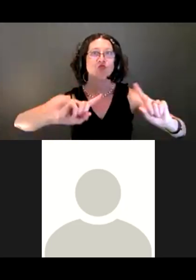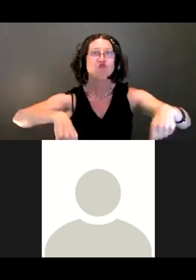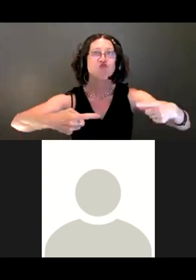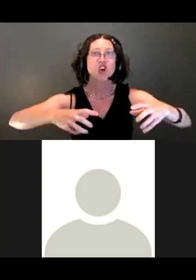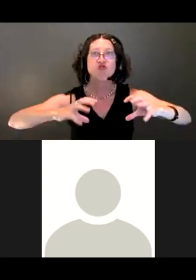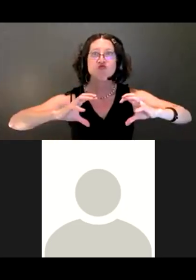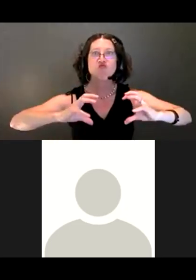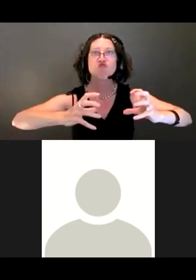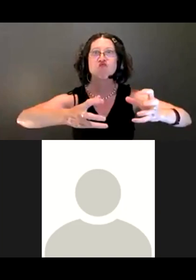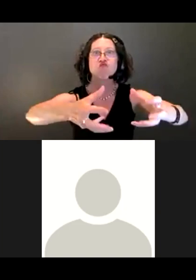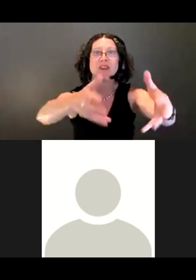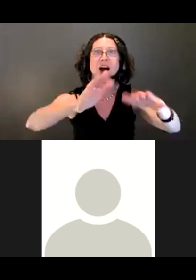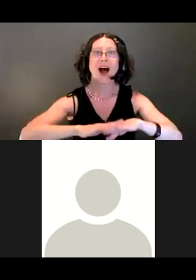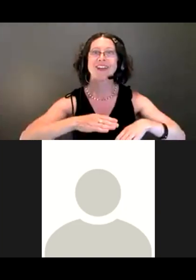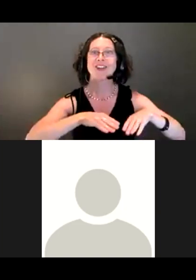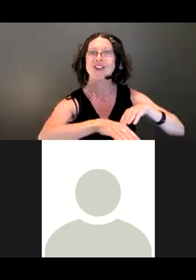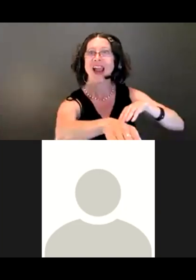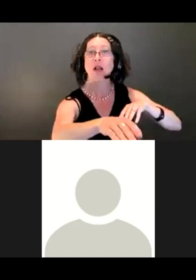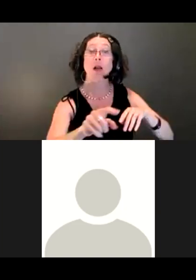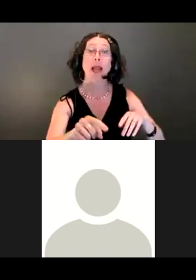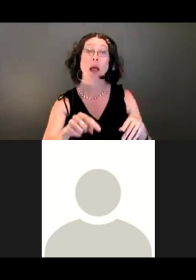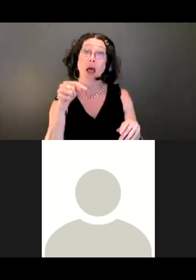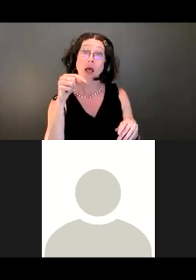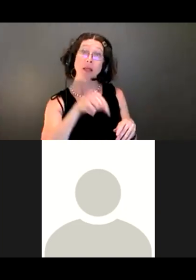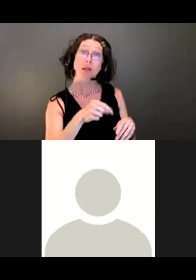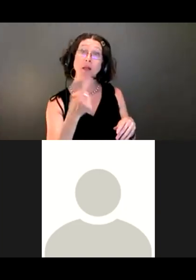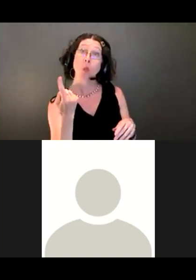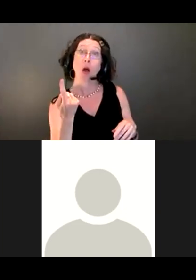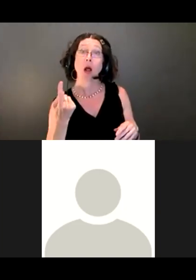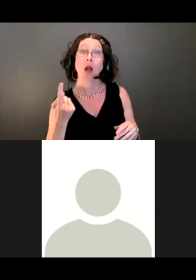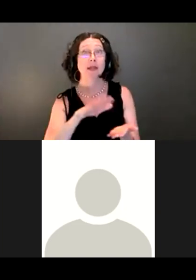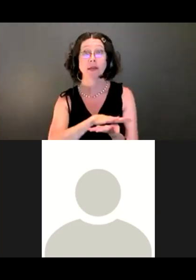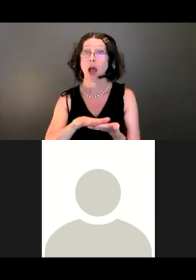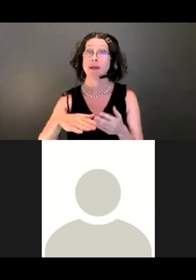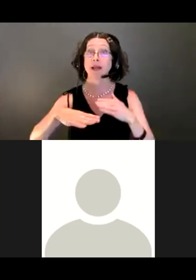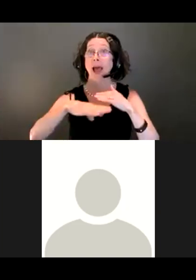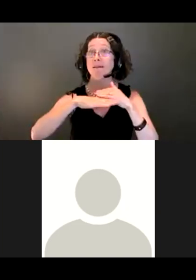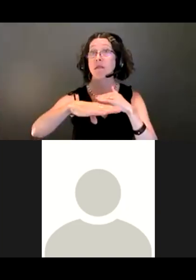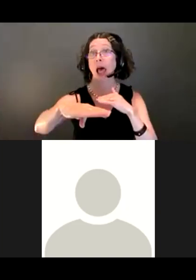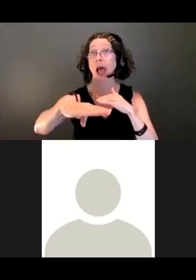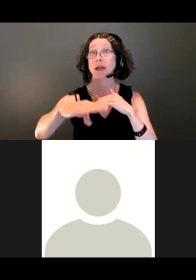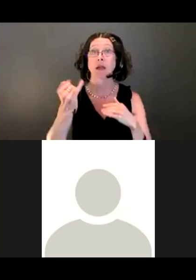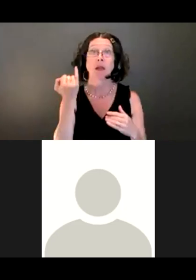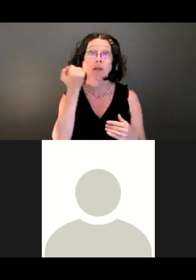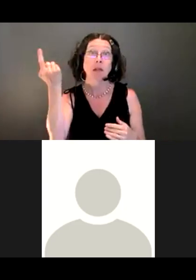This one is nice and flat. So if somebody were to be able to get from their car with a